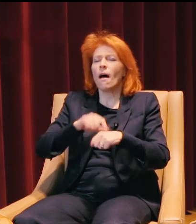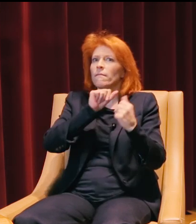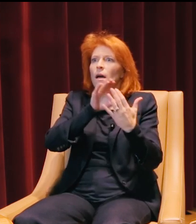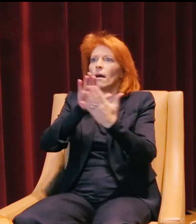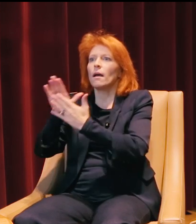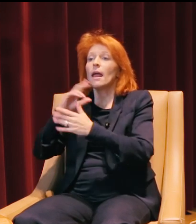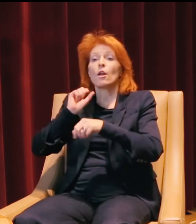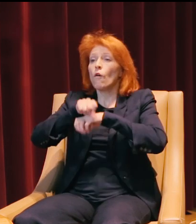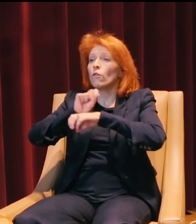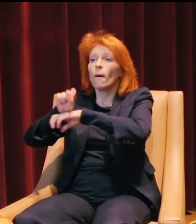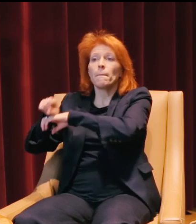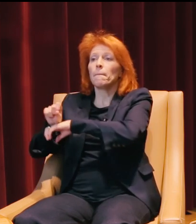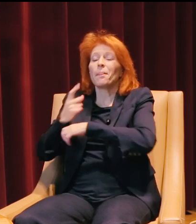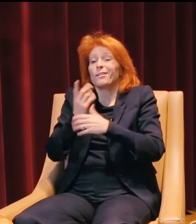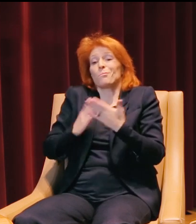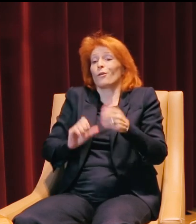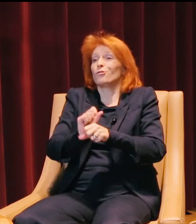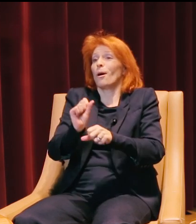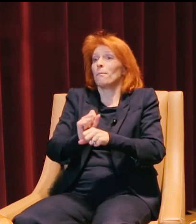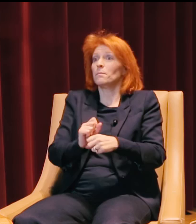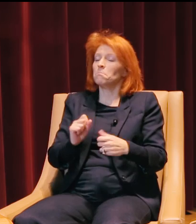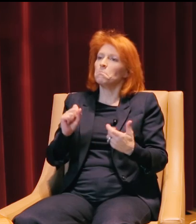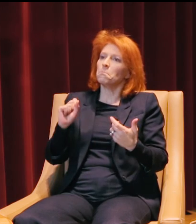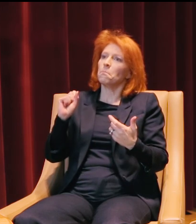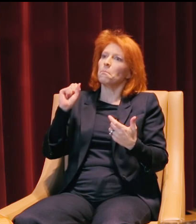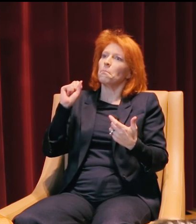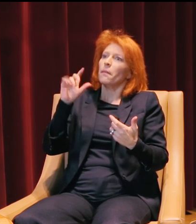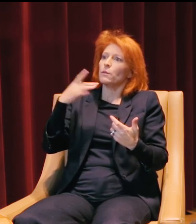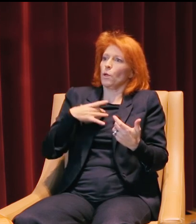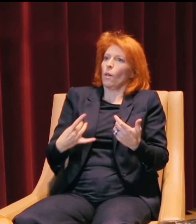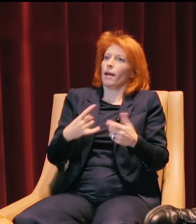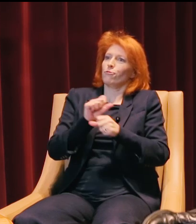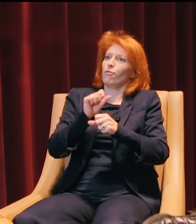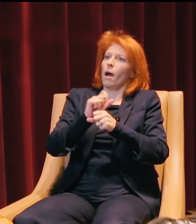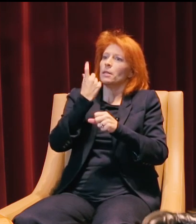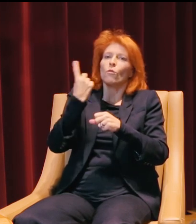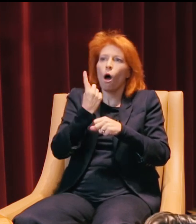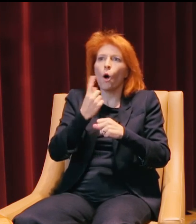And overcoming those challenges was just part of a job. But that's what was so likable about the job in the military.